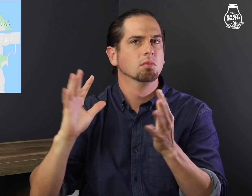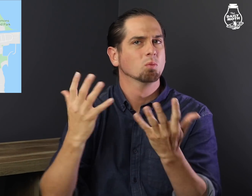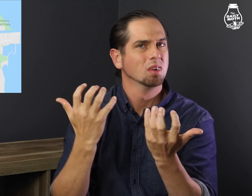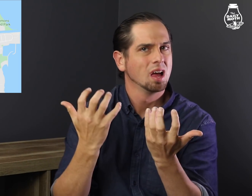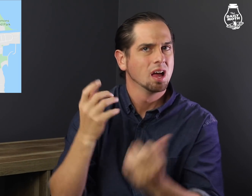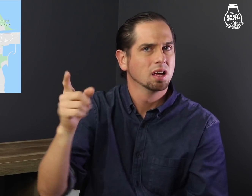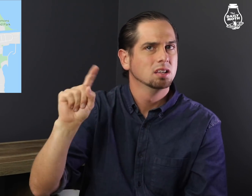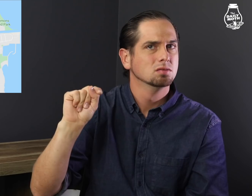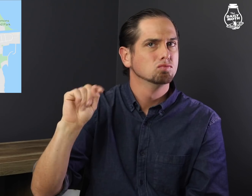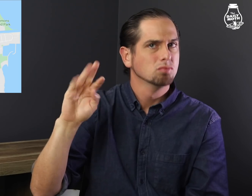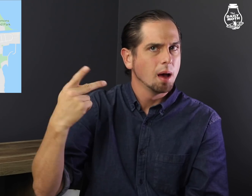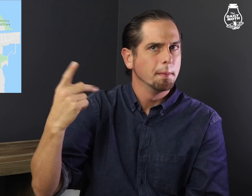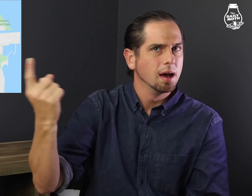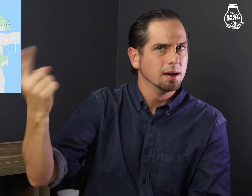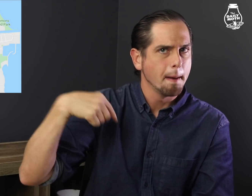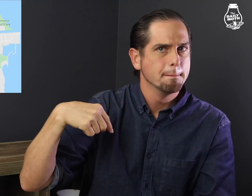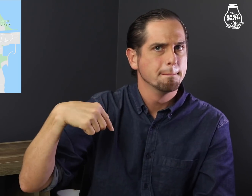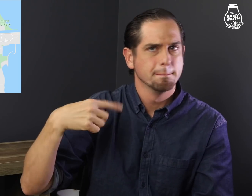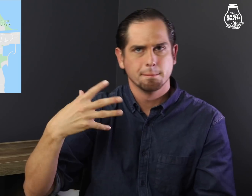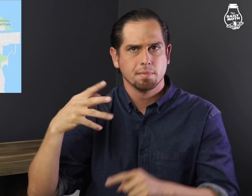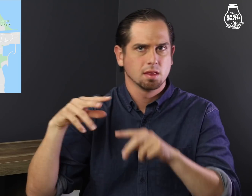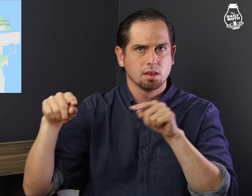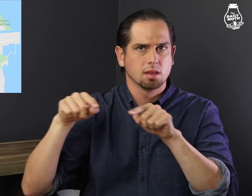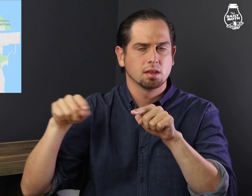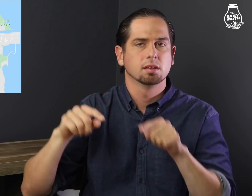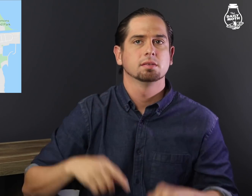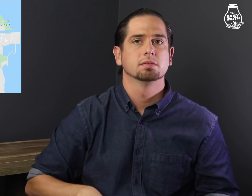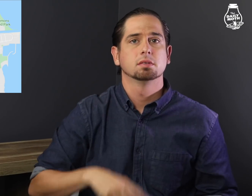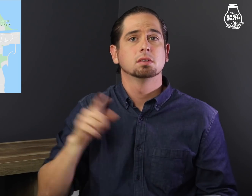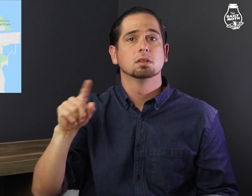they wanted Trump to come.